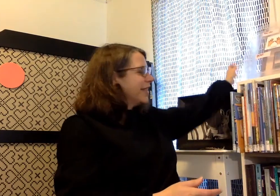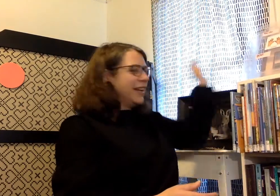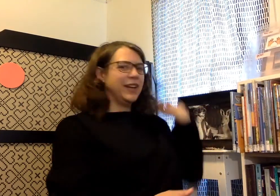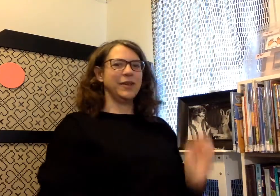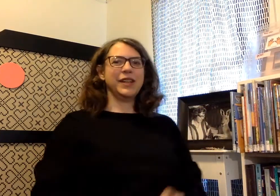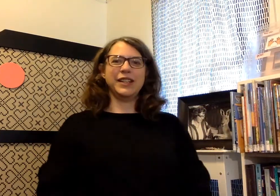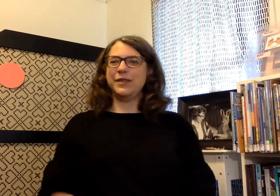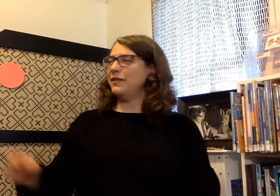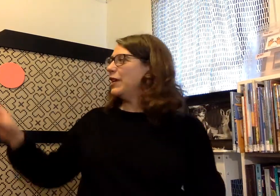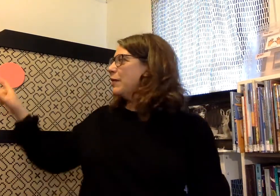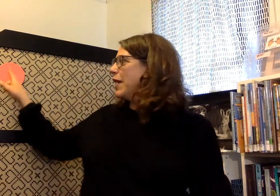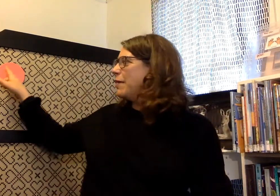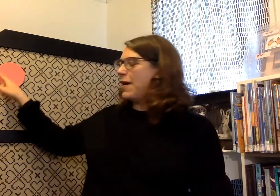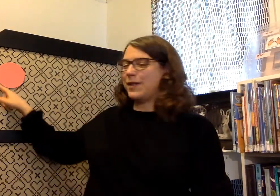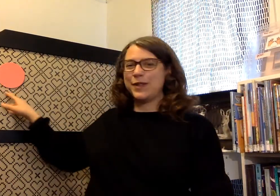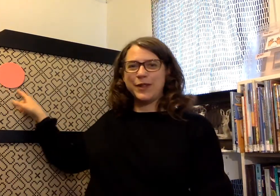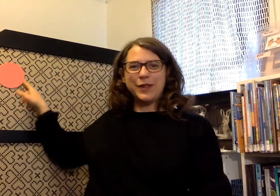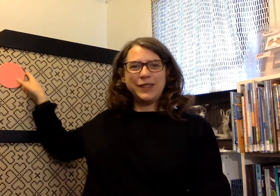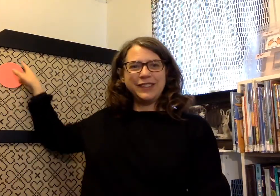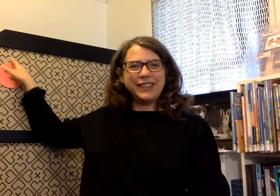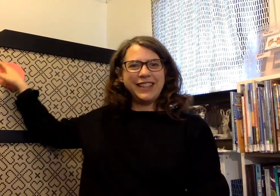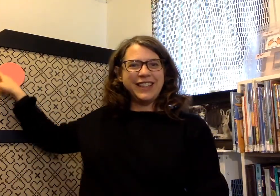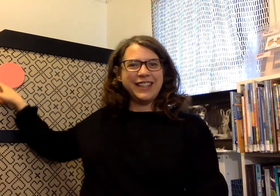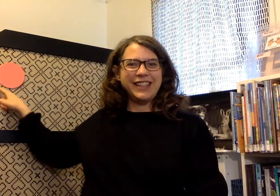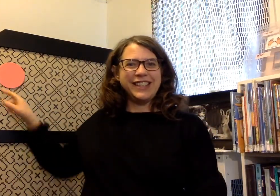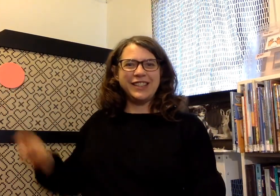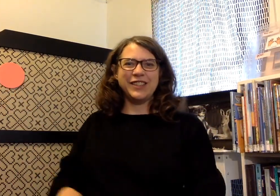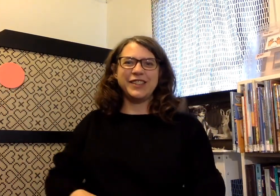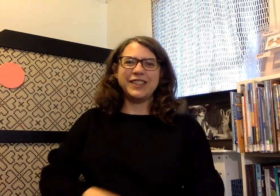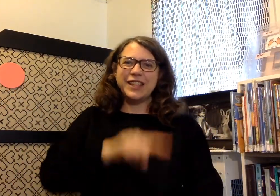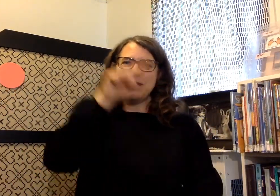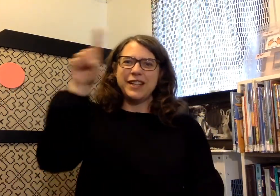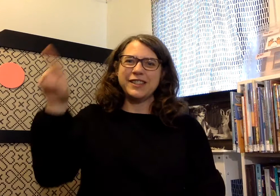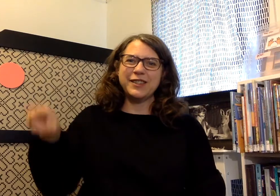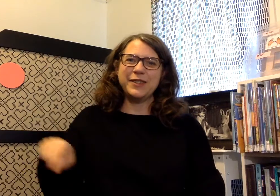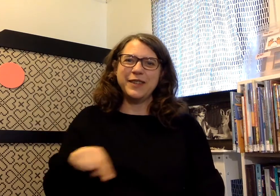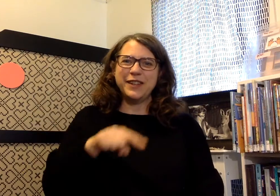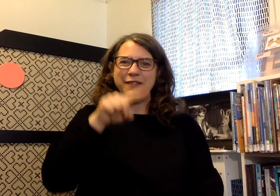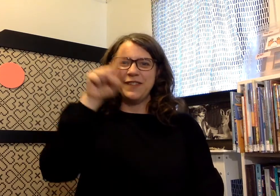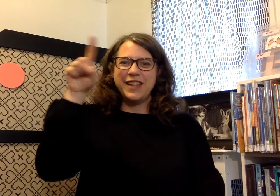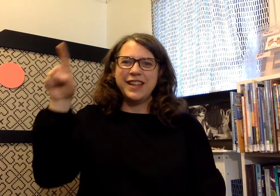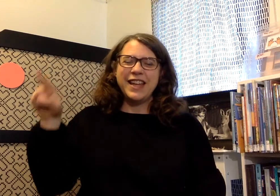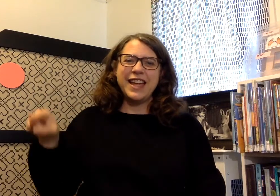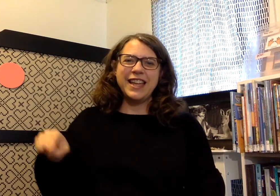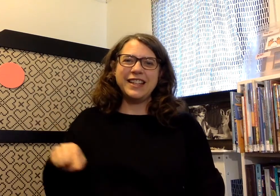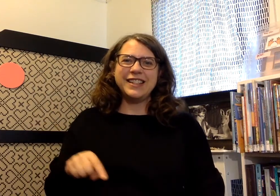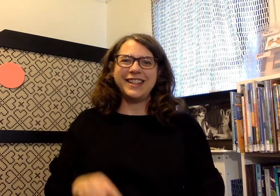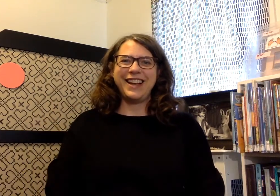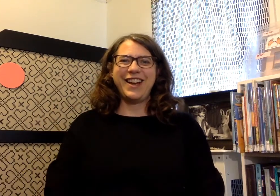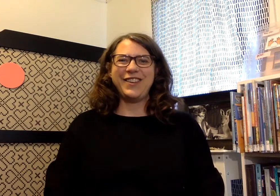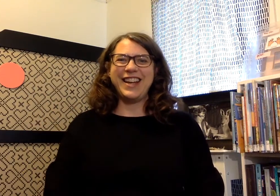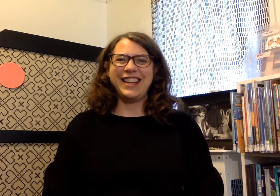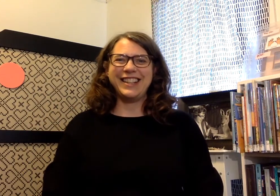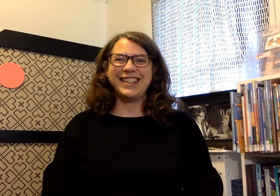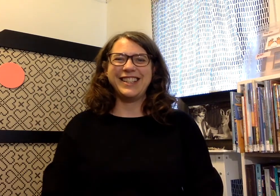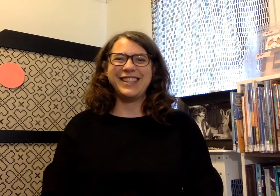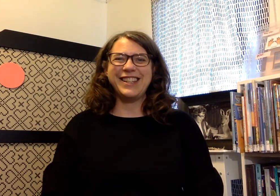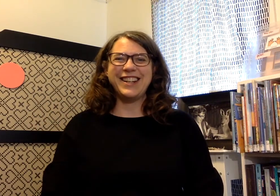We're going to do a finger play about a circle. Do you see a circle? Can you make a circle with your hand? All right. Let's start.